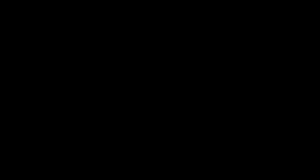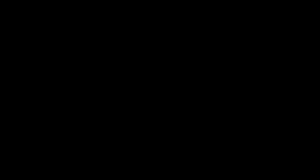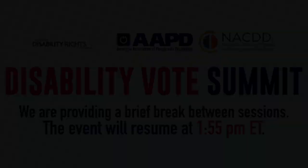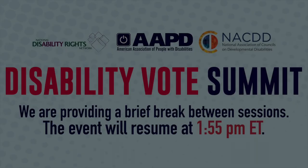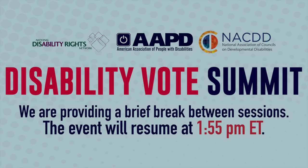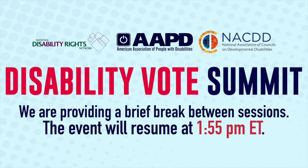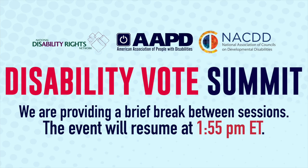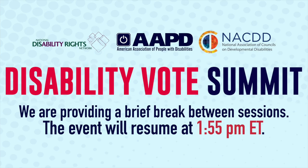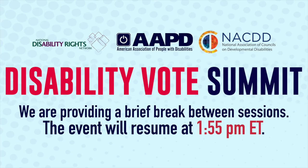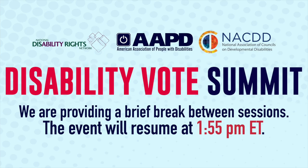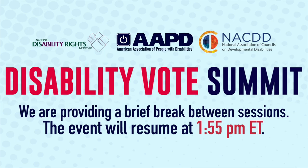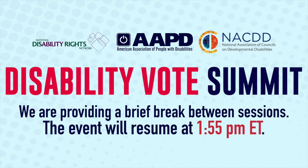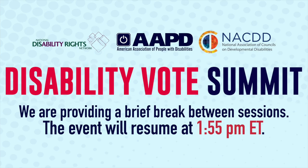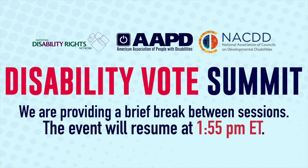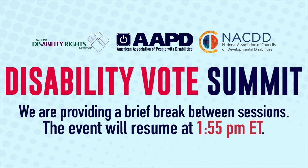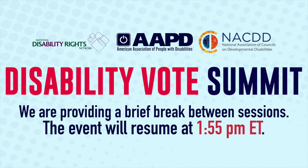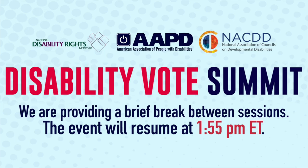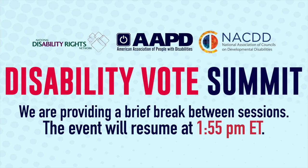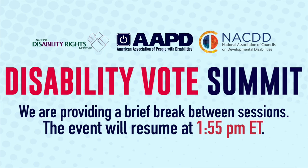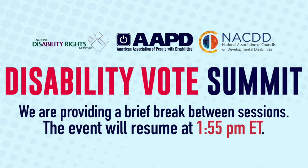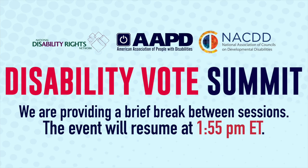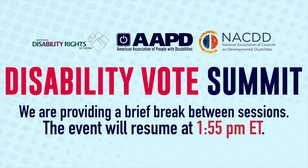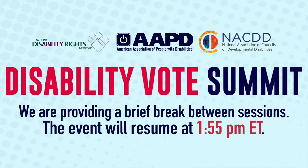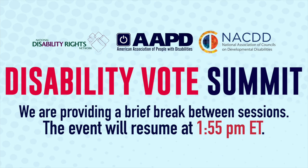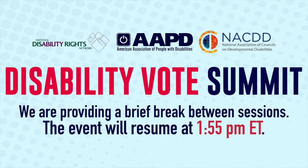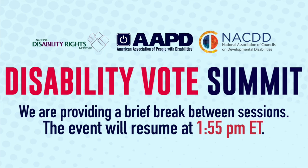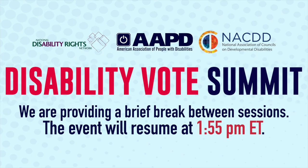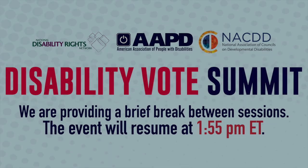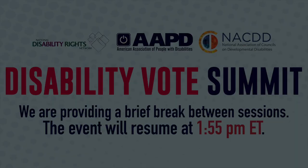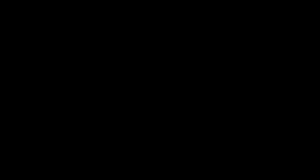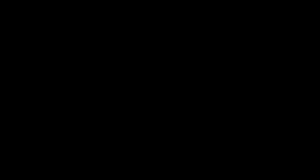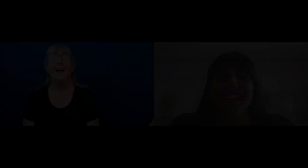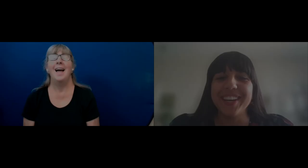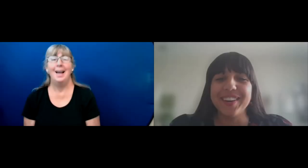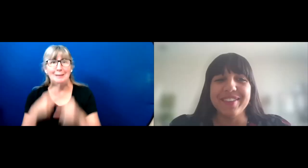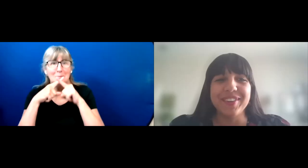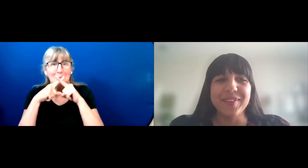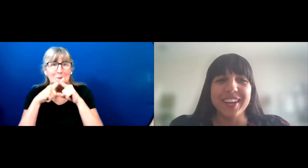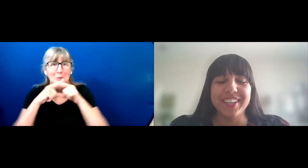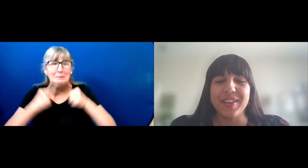Hello, everyone.